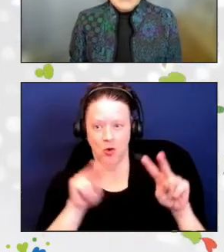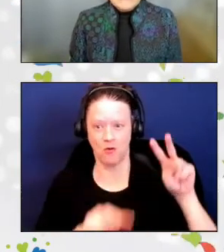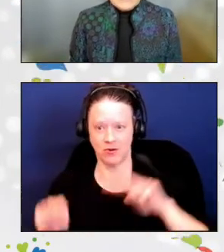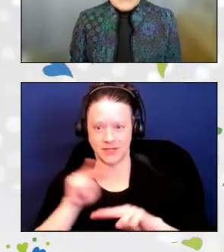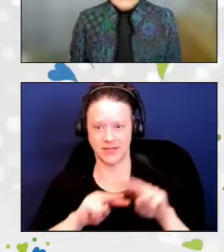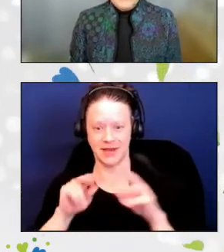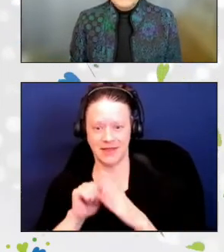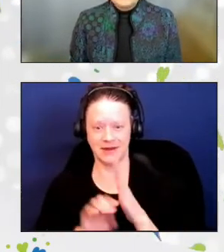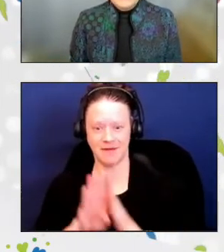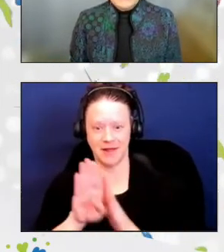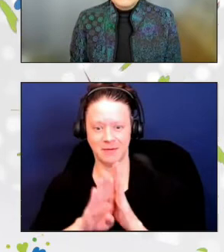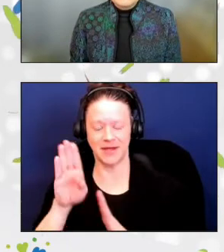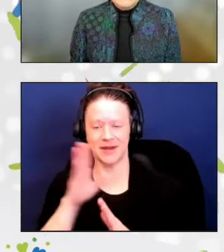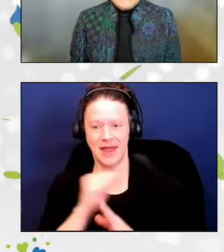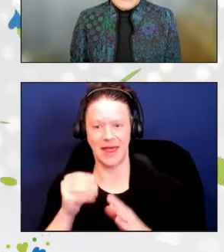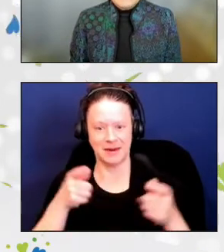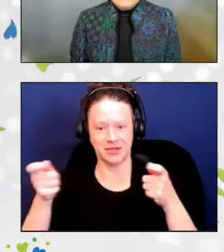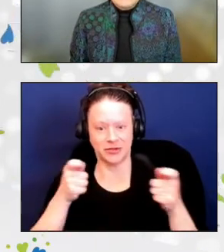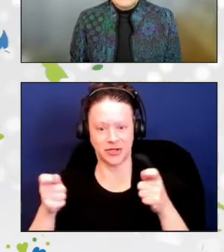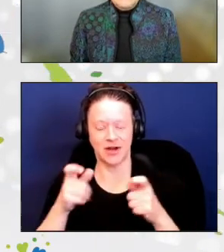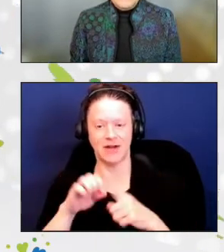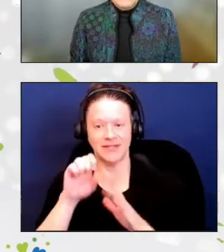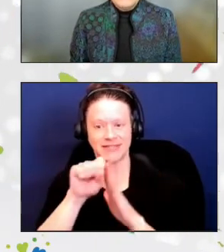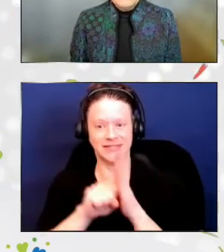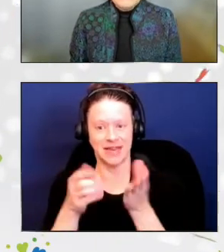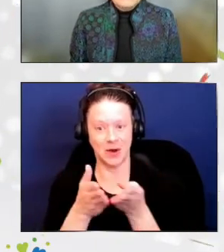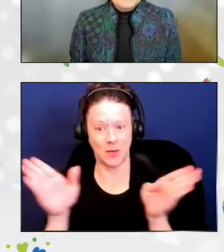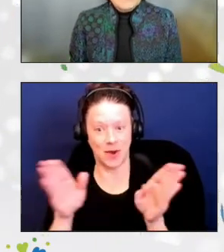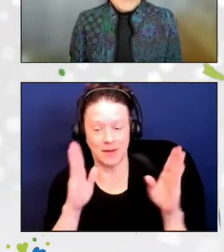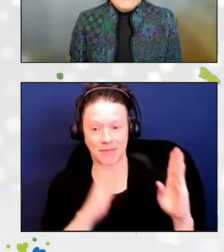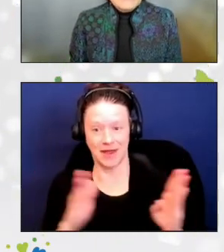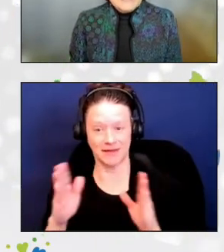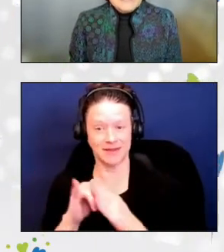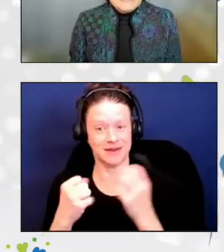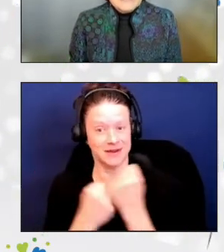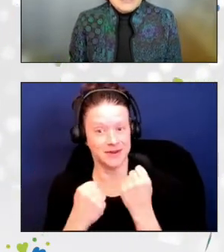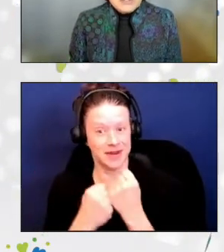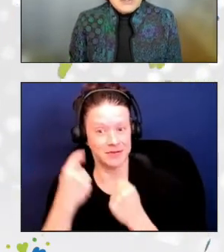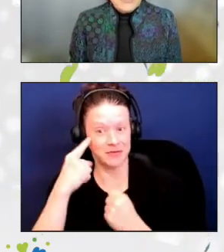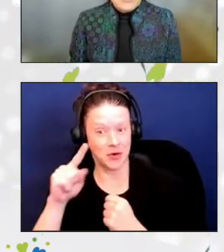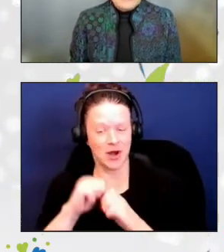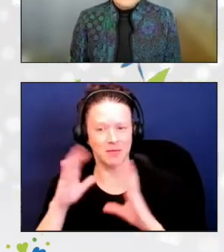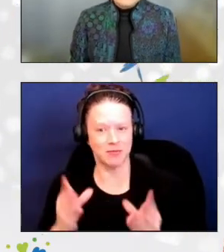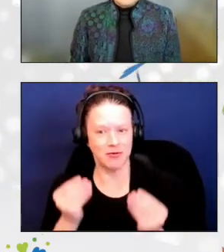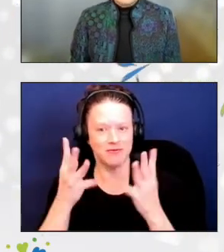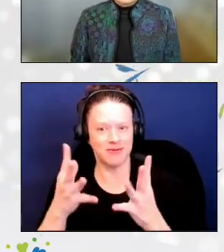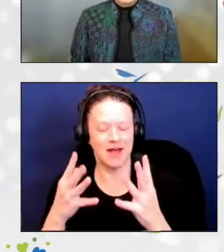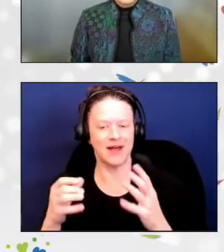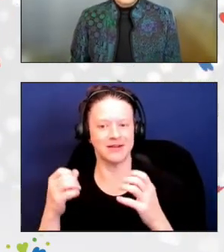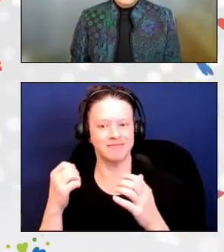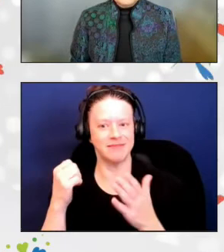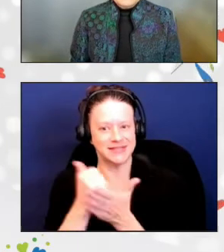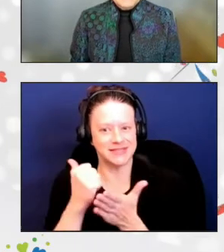of statewide plans that advocate for and provide assistance to older adults.